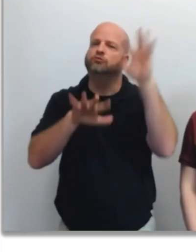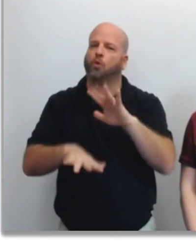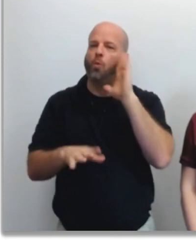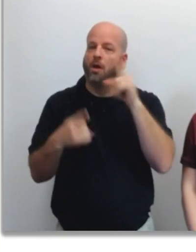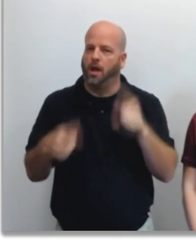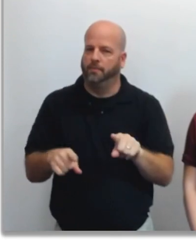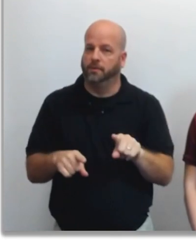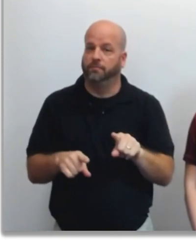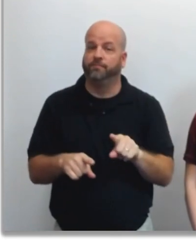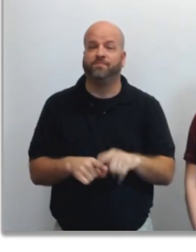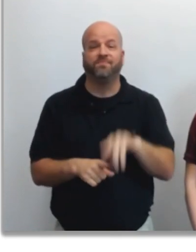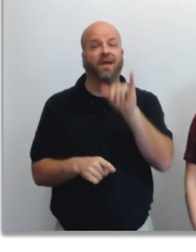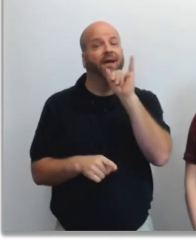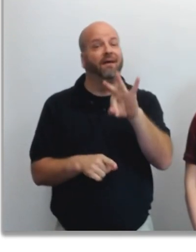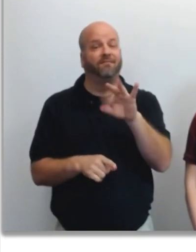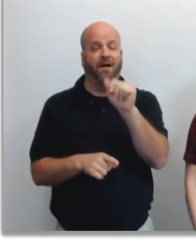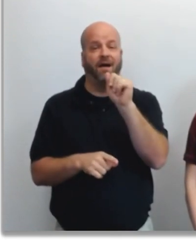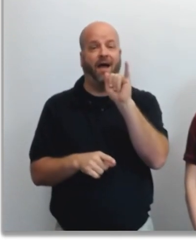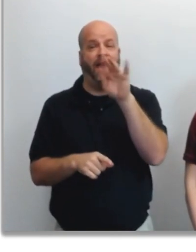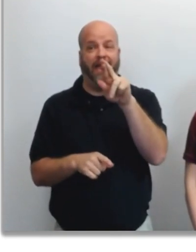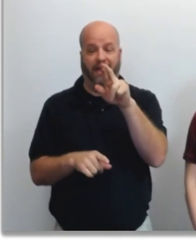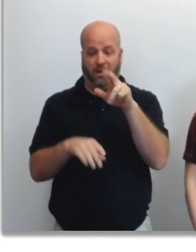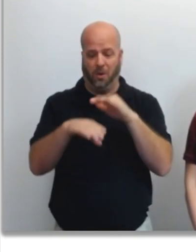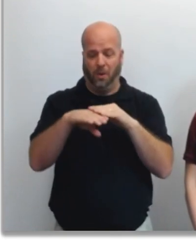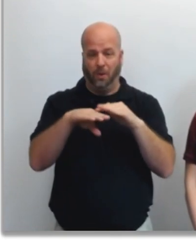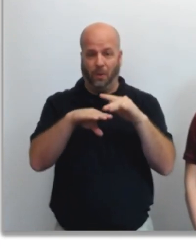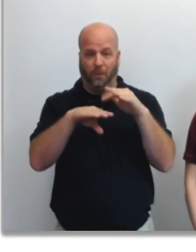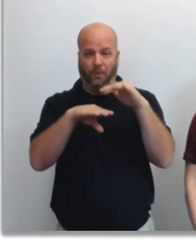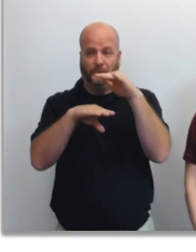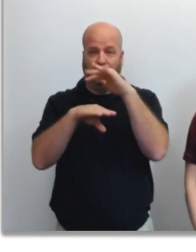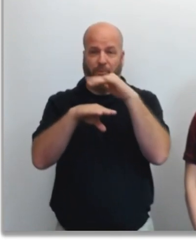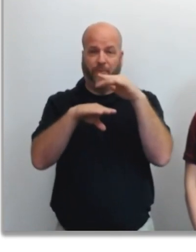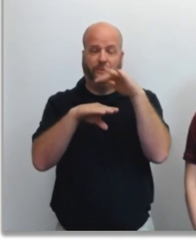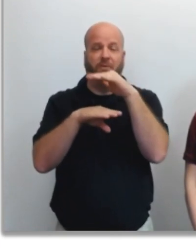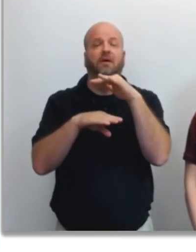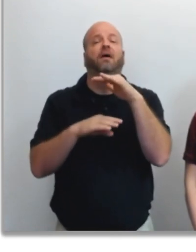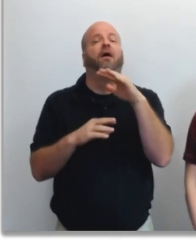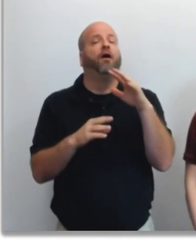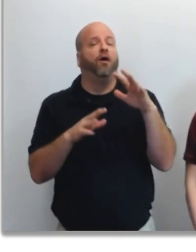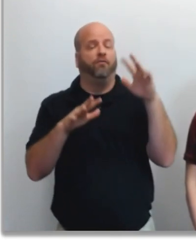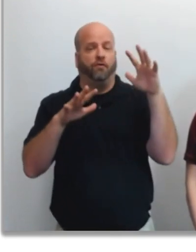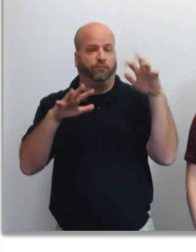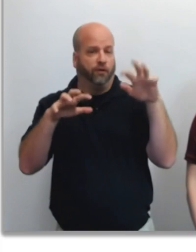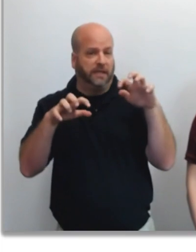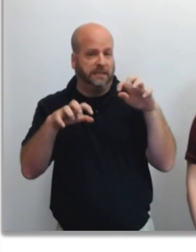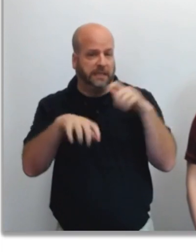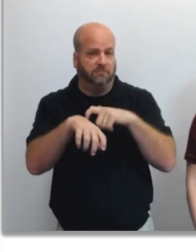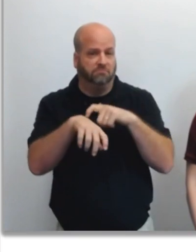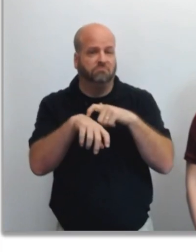However, if there's air just above freezing aloft, we could end up with either sleet or freezing rain.